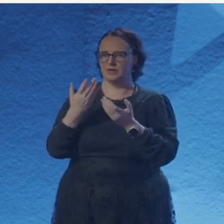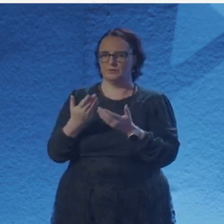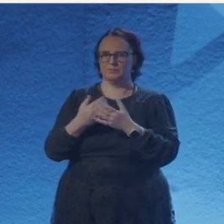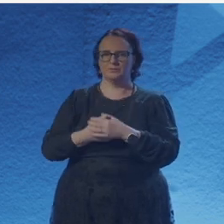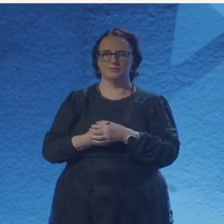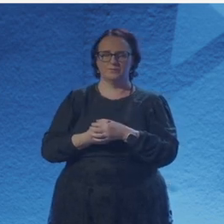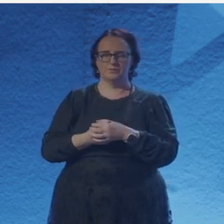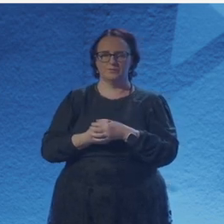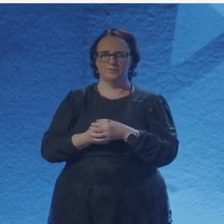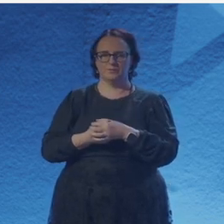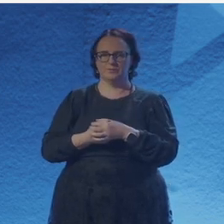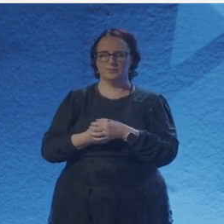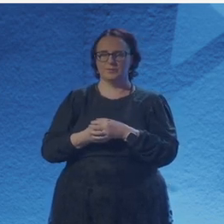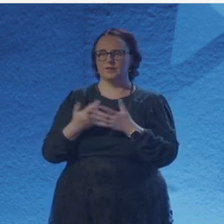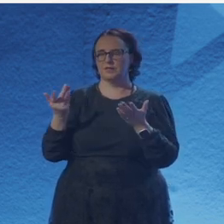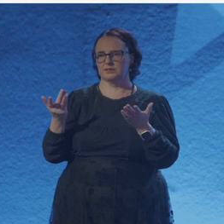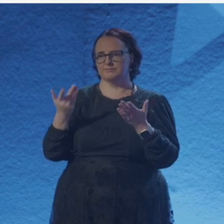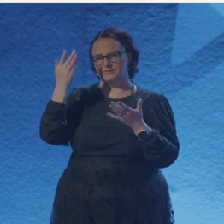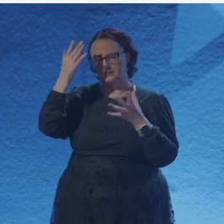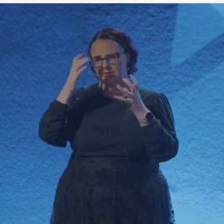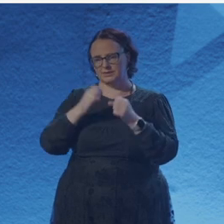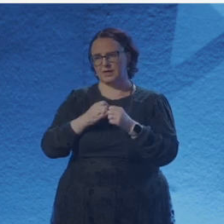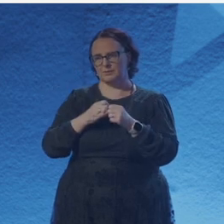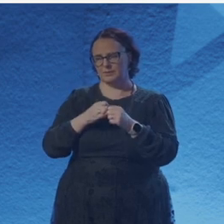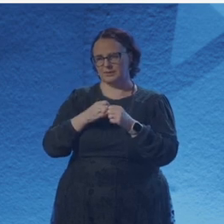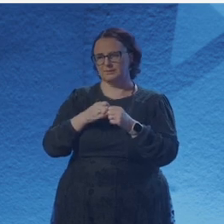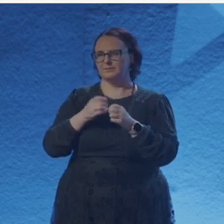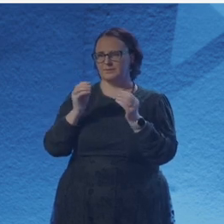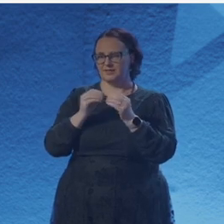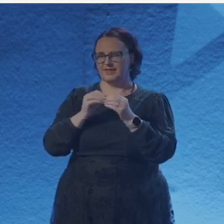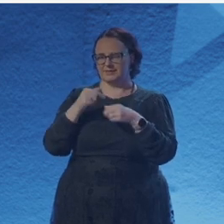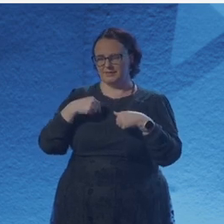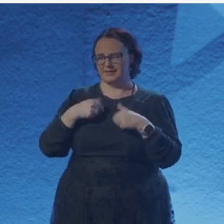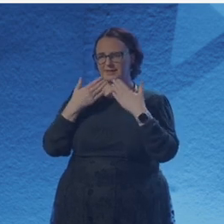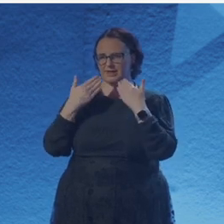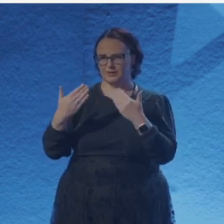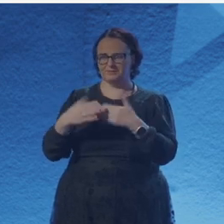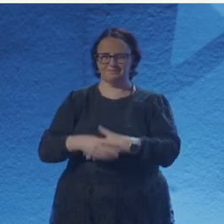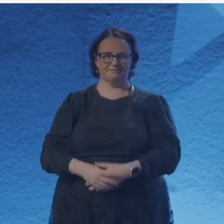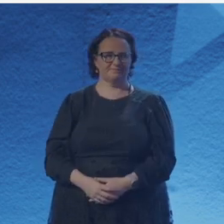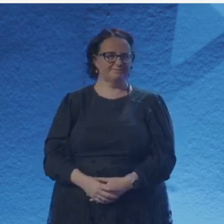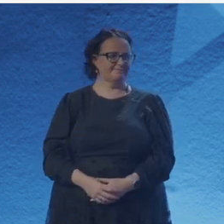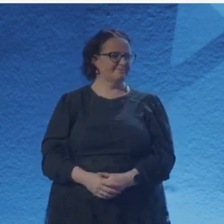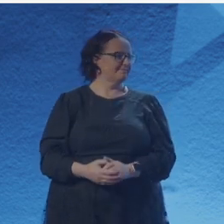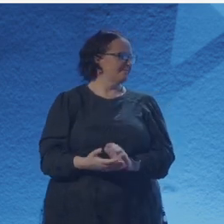for why warriors who truly only want love wear their ugliest unlovable souls as an armour.